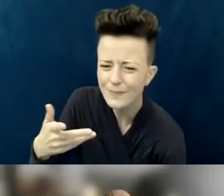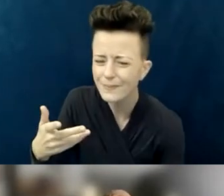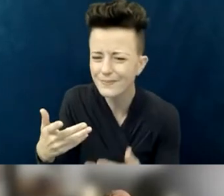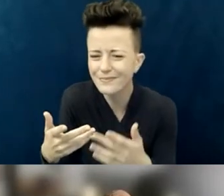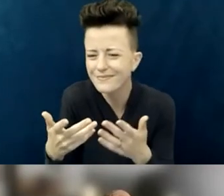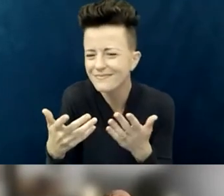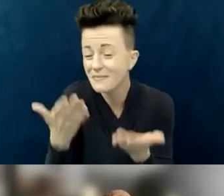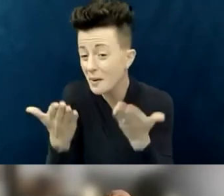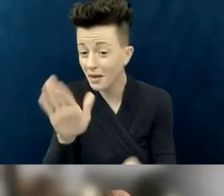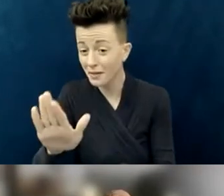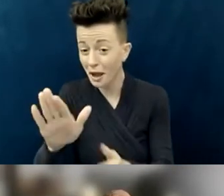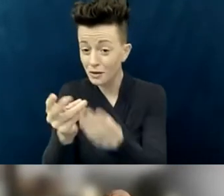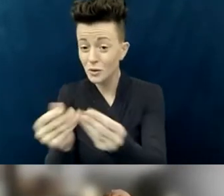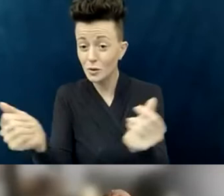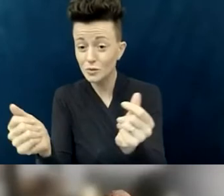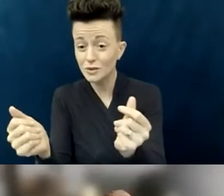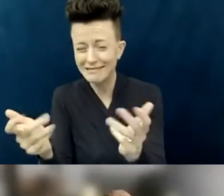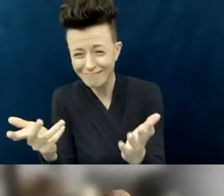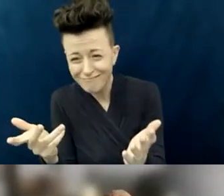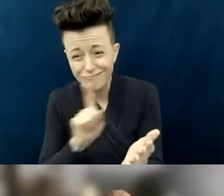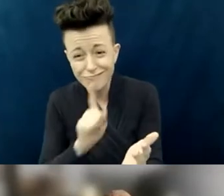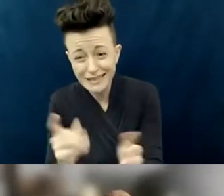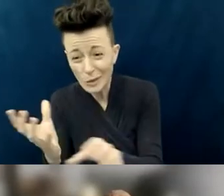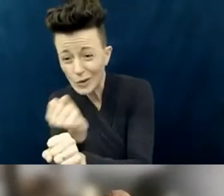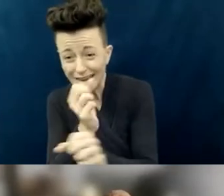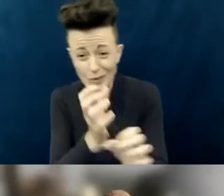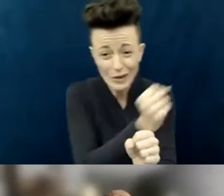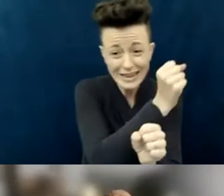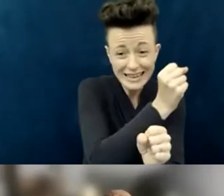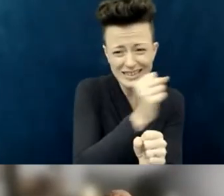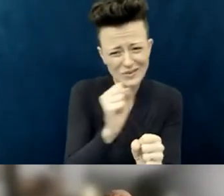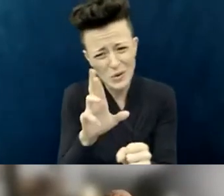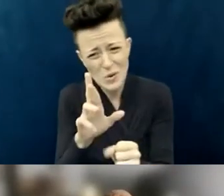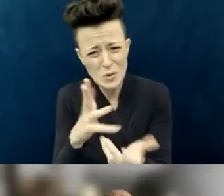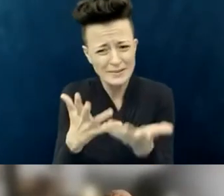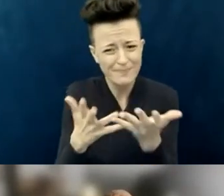might be the whole "win-win for everyone." So looking at making sure that we're not pitting